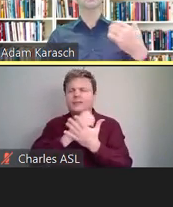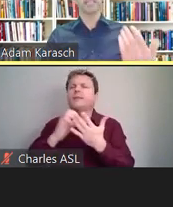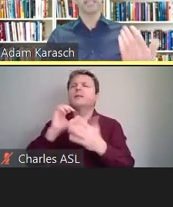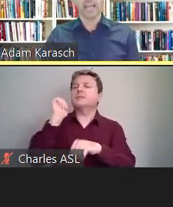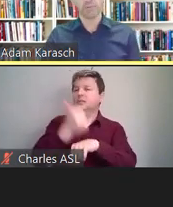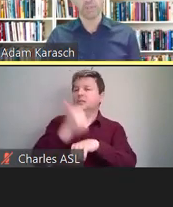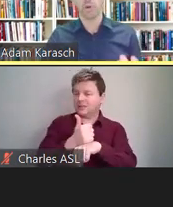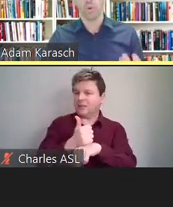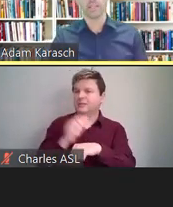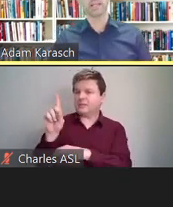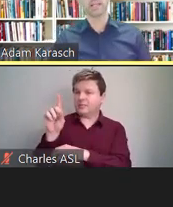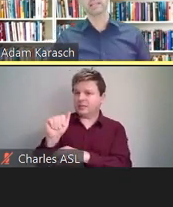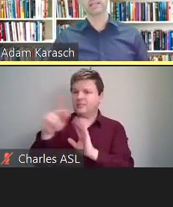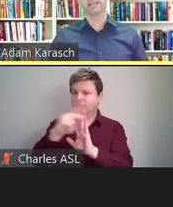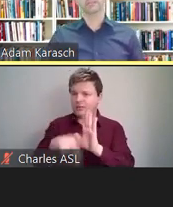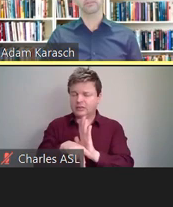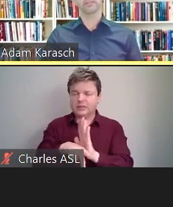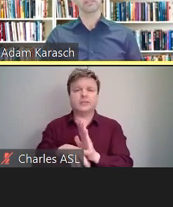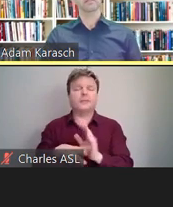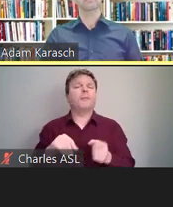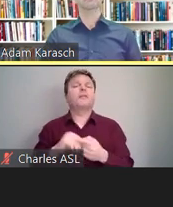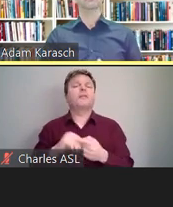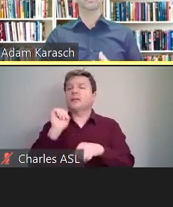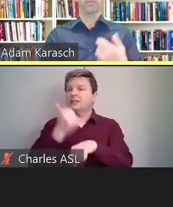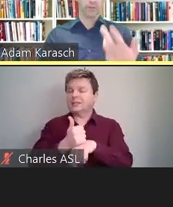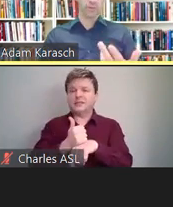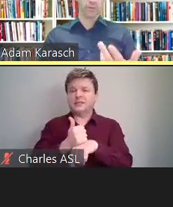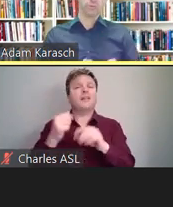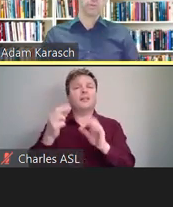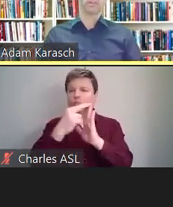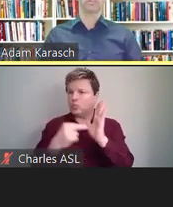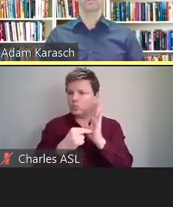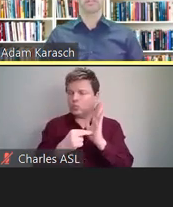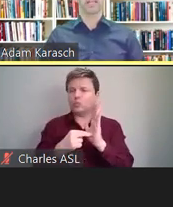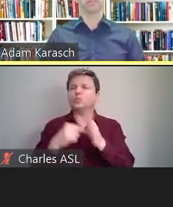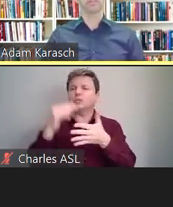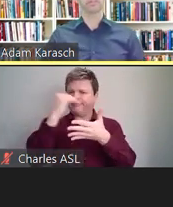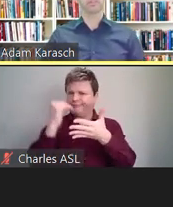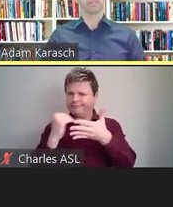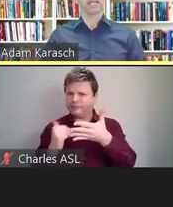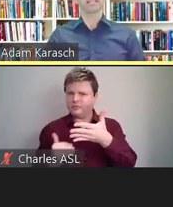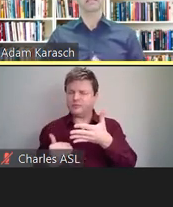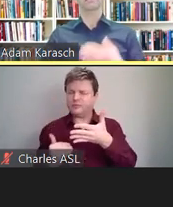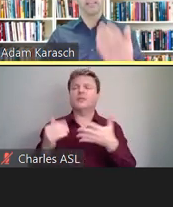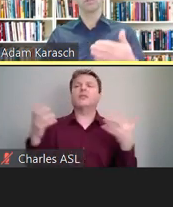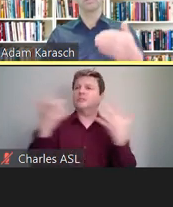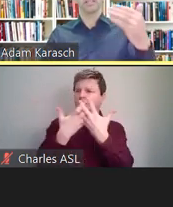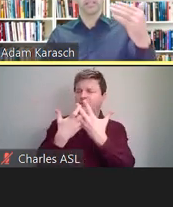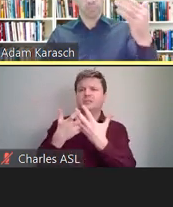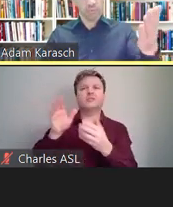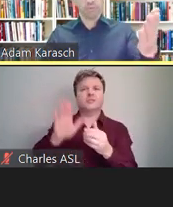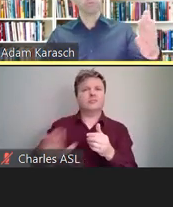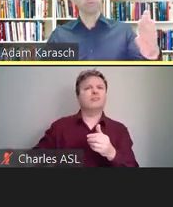set capturing quality guidelines that are in accordance with industry standards, and continually improve